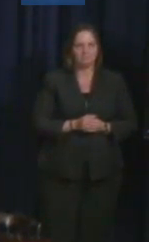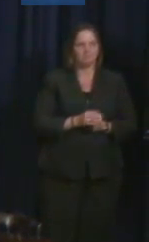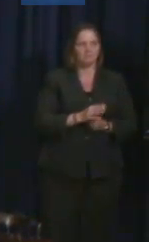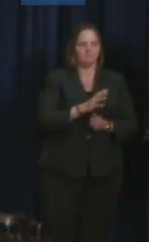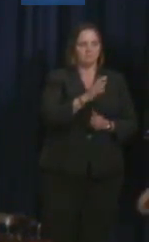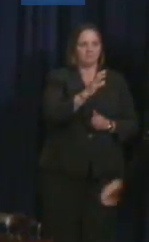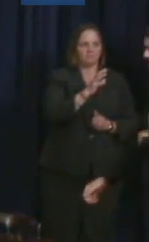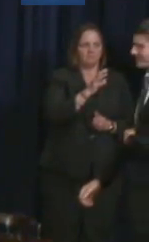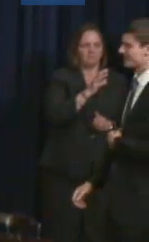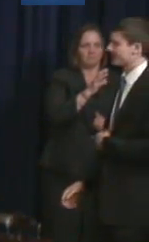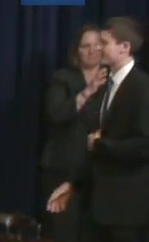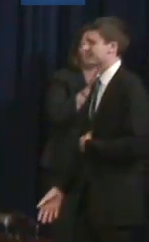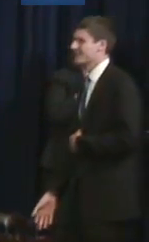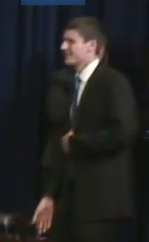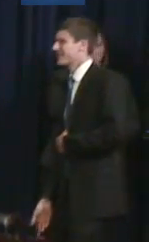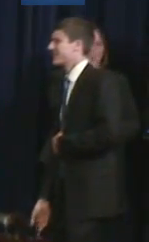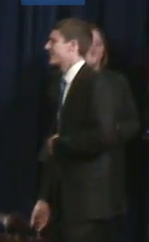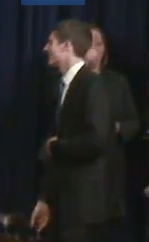I'm blanking on names, I'm sorry.